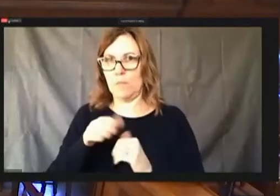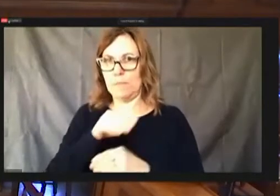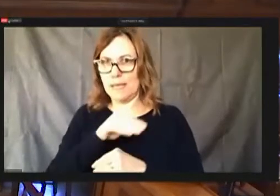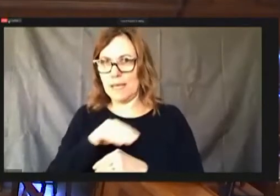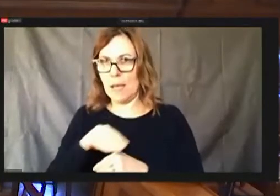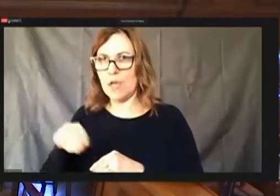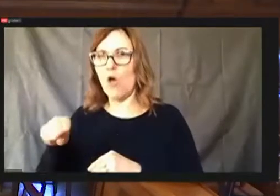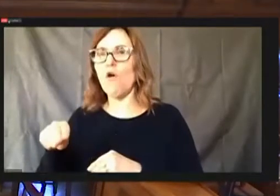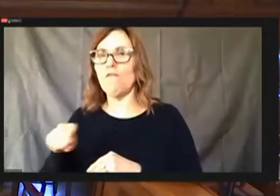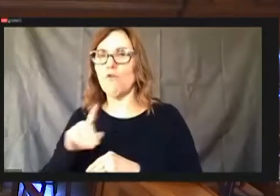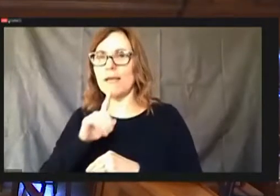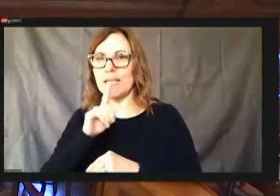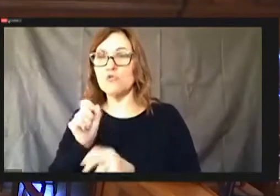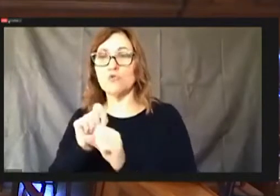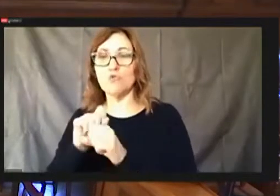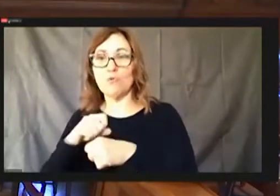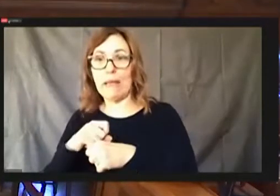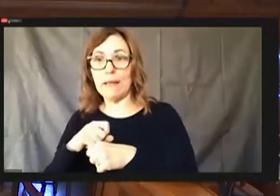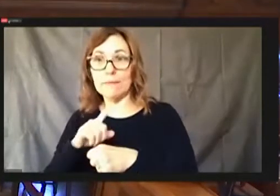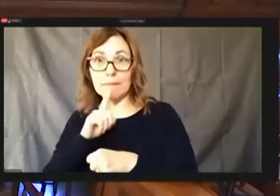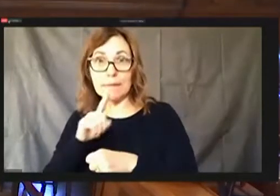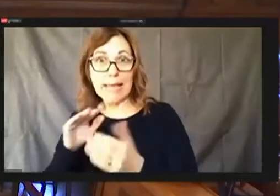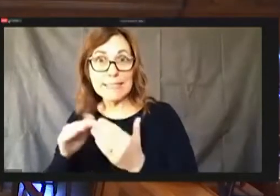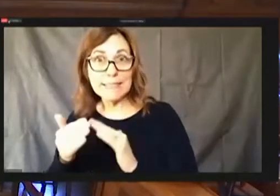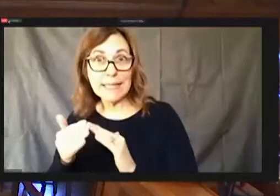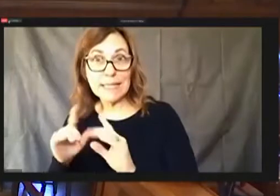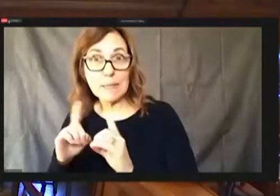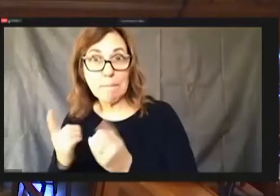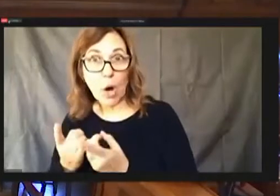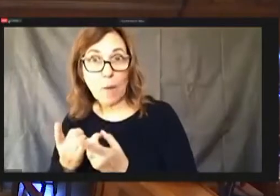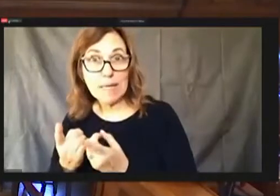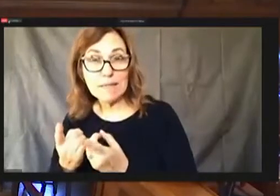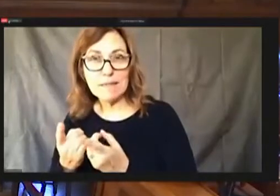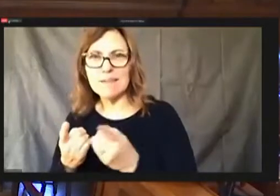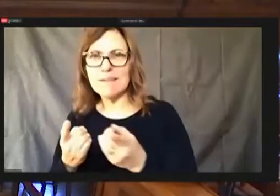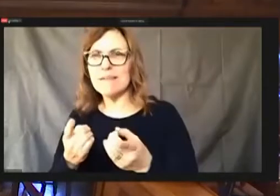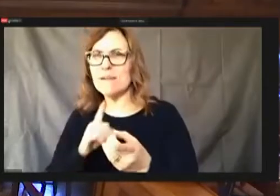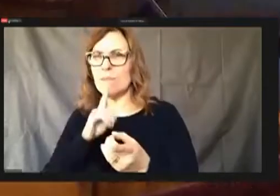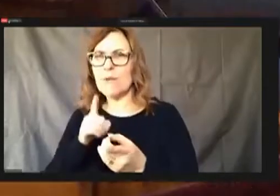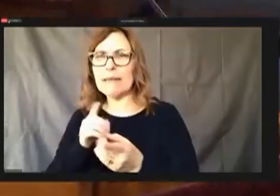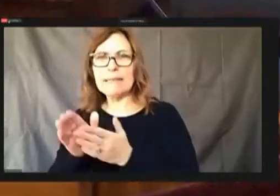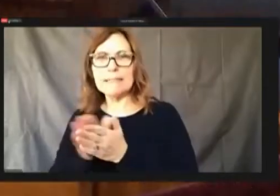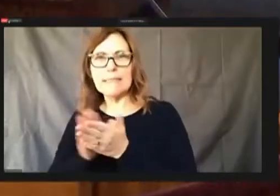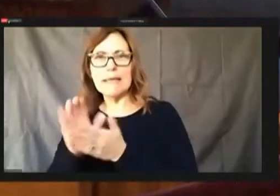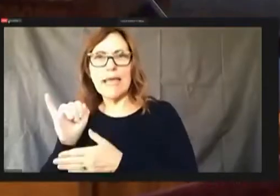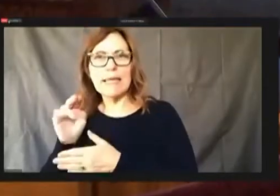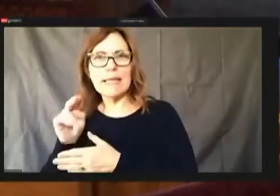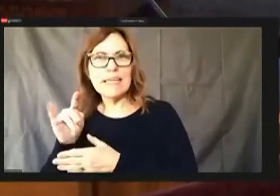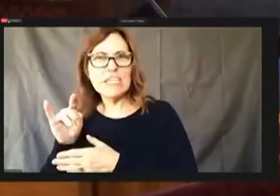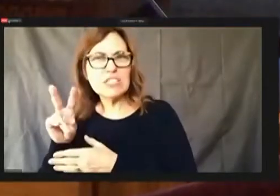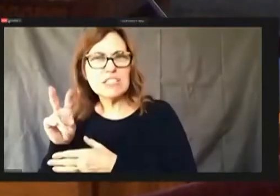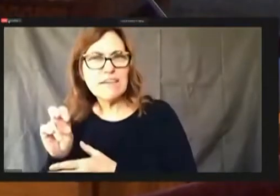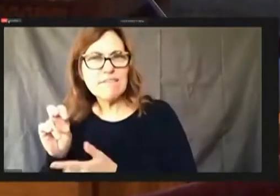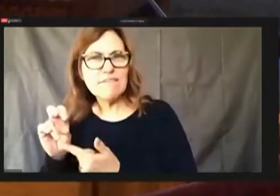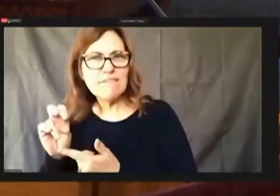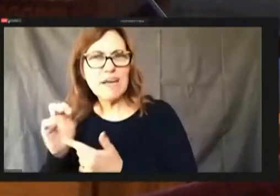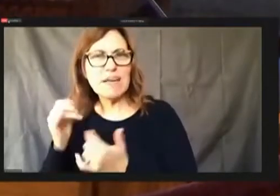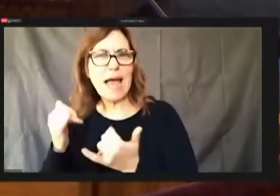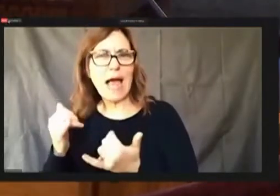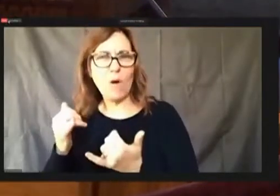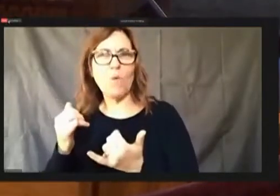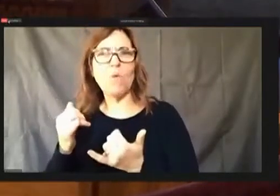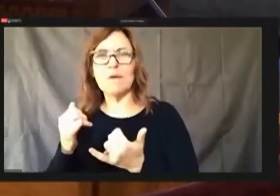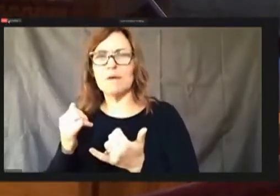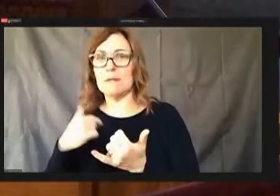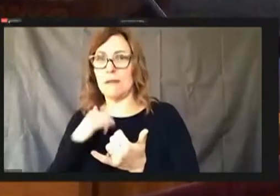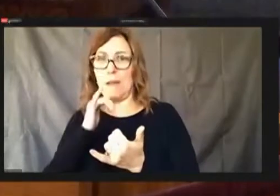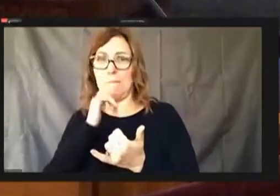It's an initiative now, I thought the discussion with my misremembering was the budget discussion